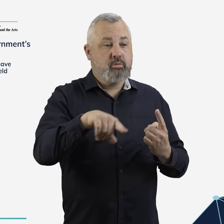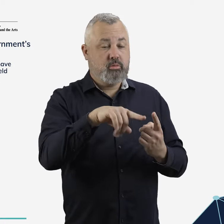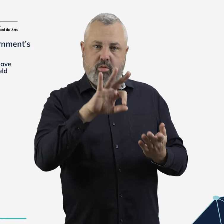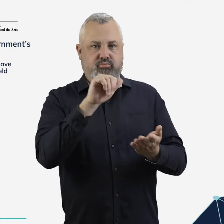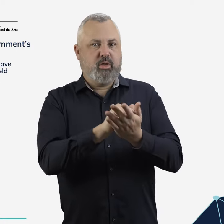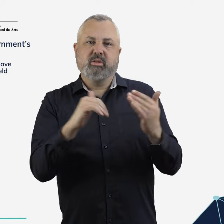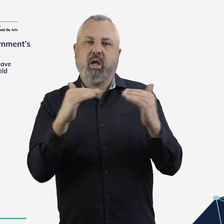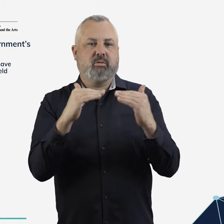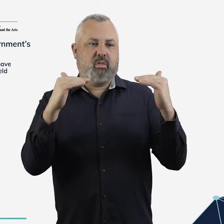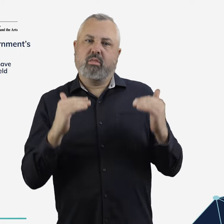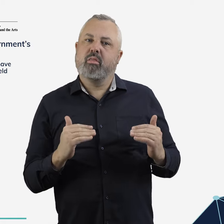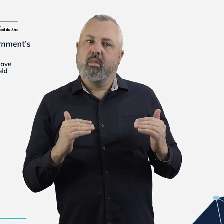Australians expect and are entitled to.